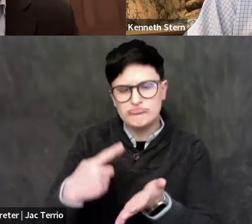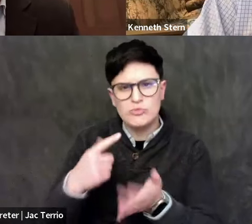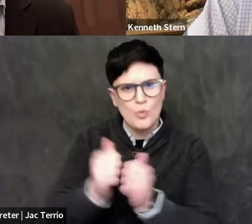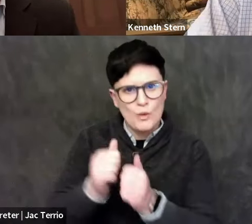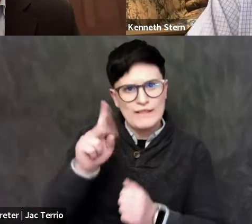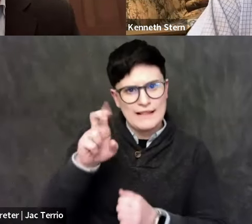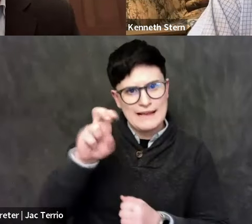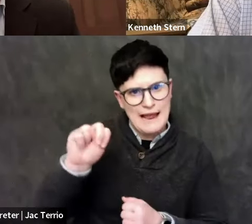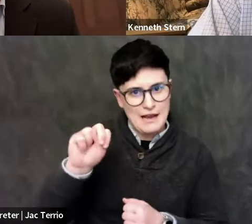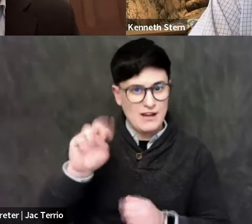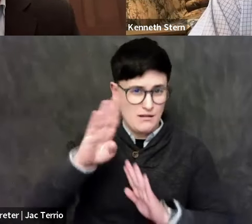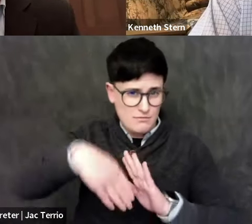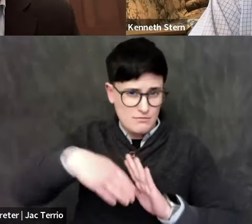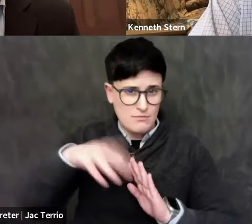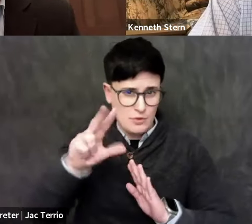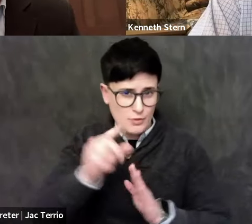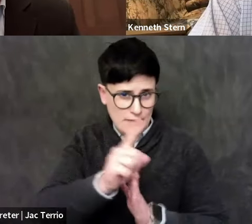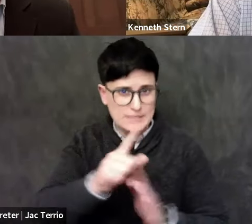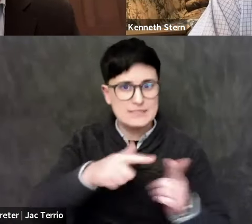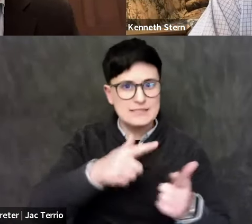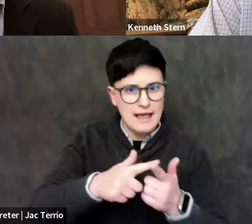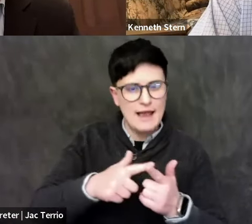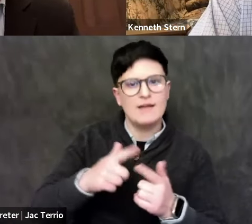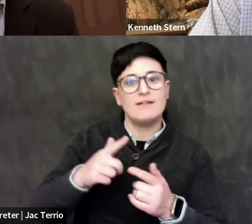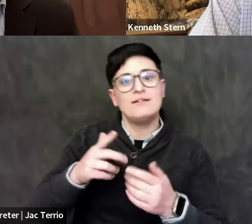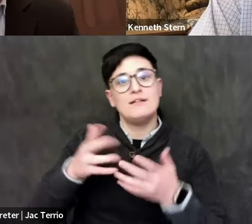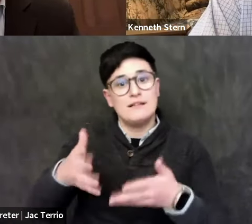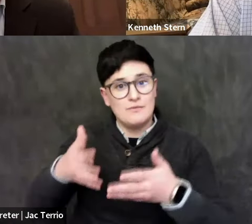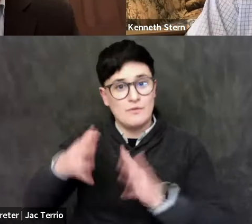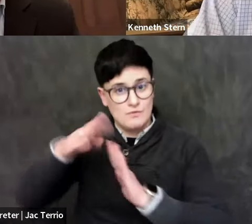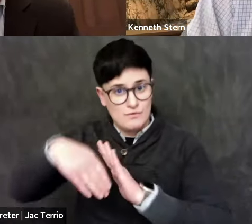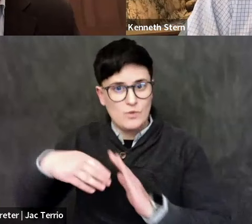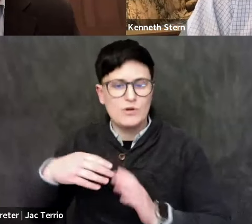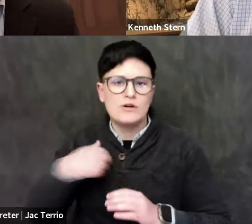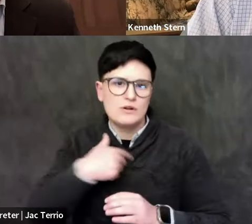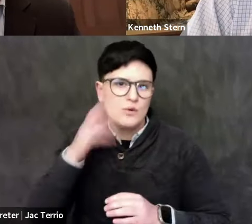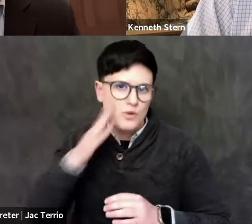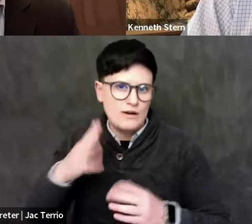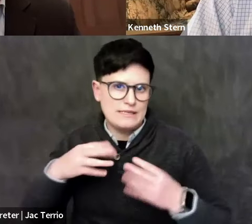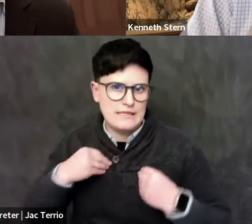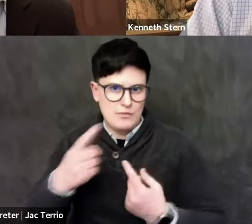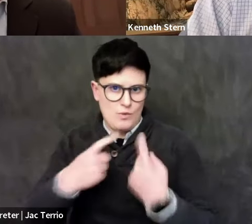Then we'll take 30 minutes of questions from the audience. And we will end right around 6:00 PM.